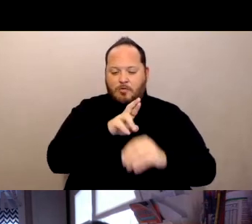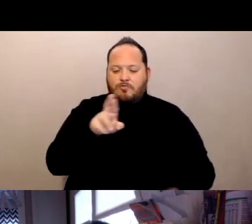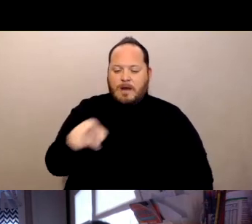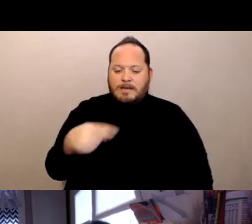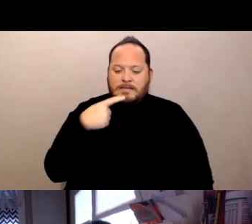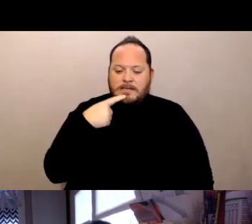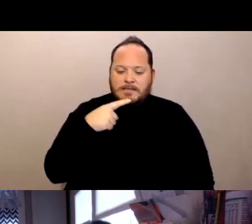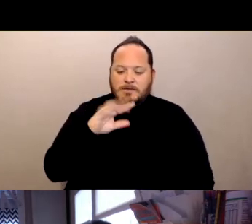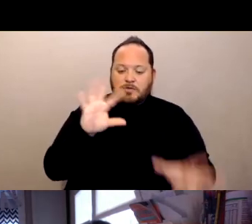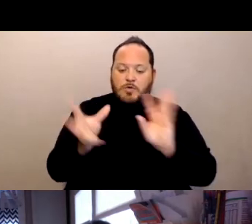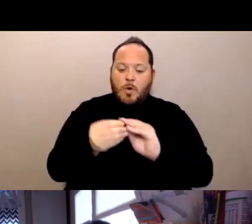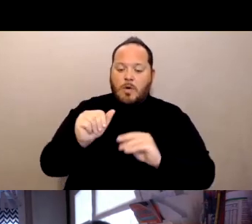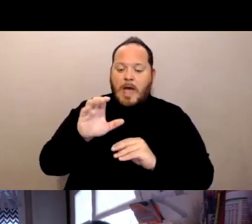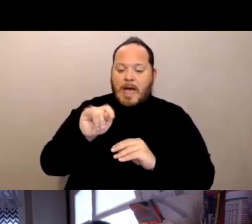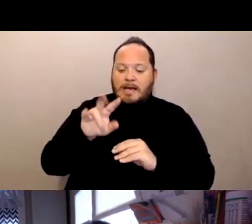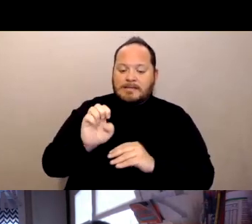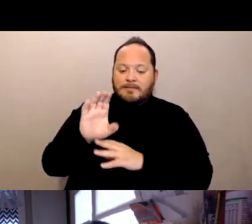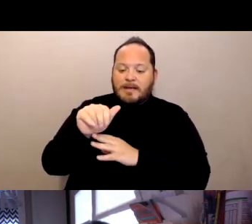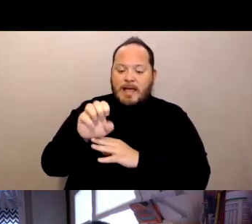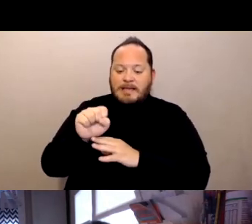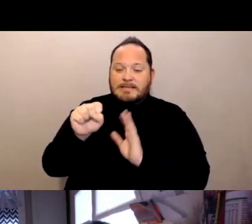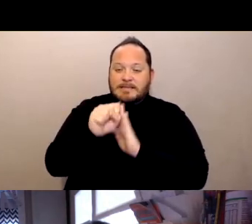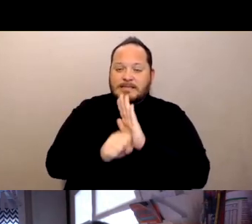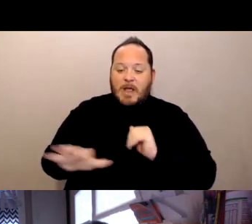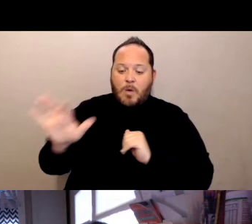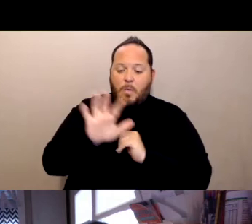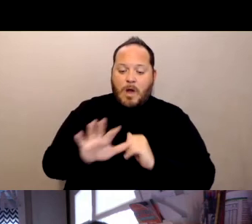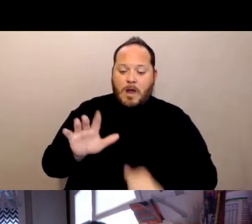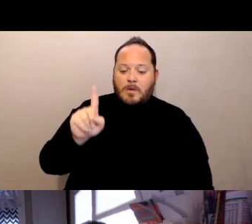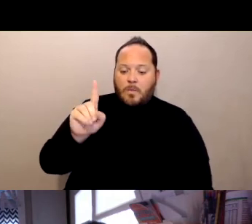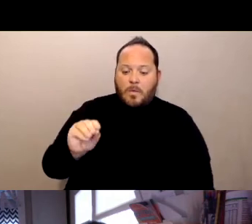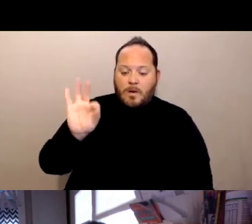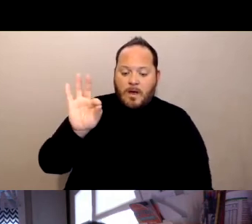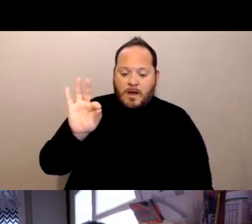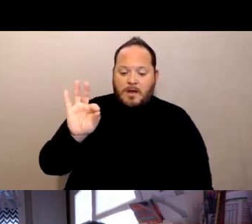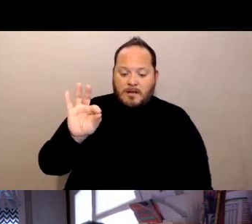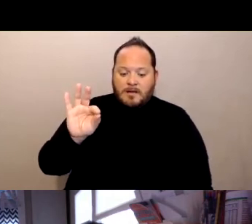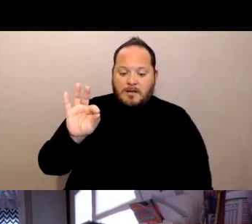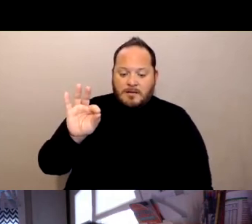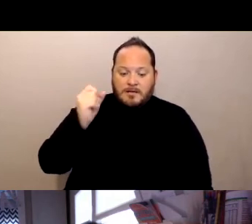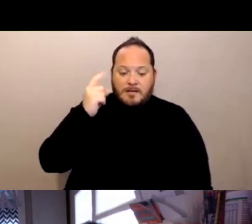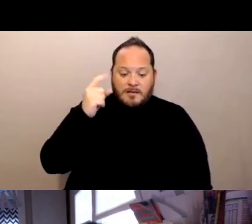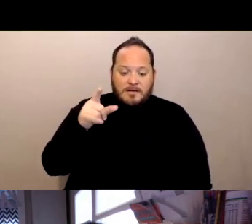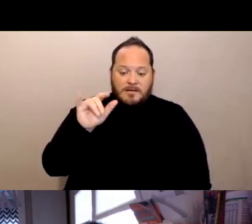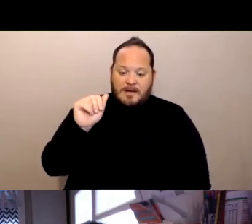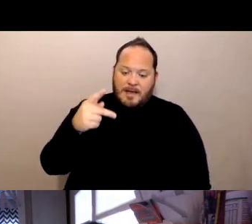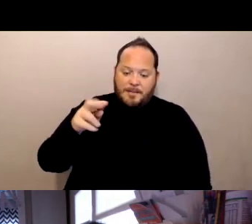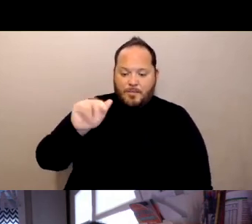total active cases statewide as of April 22nd in all of assisted living facilities. And there's about just for your reference